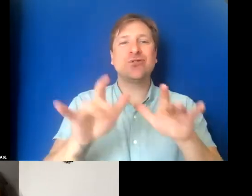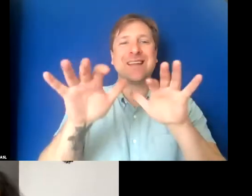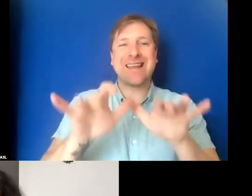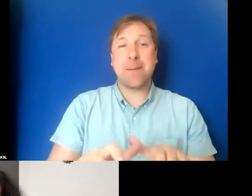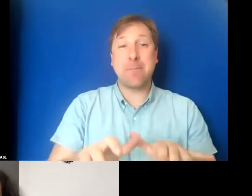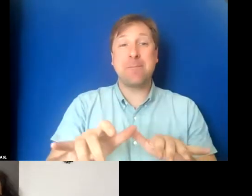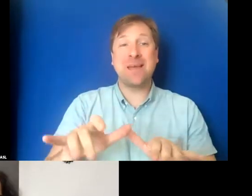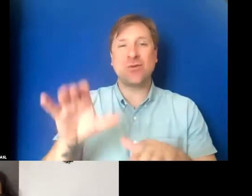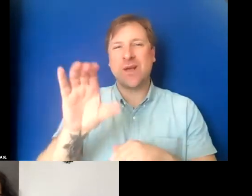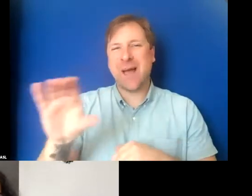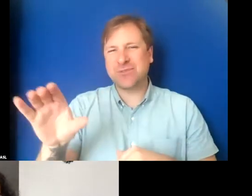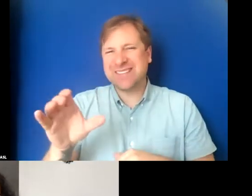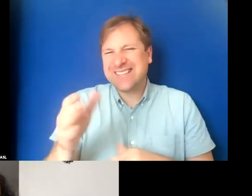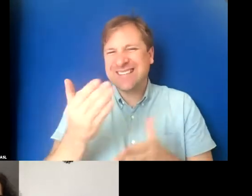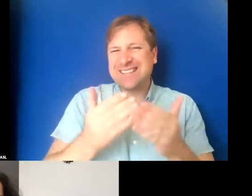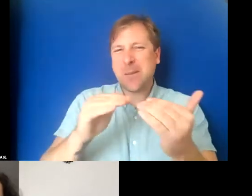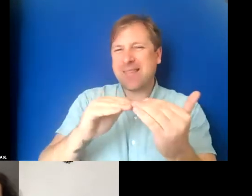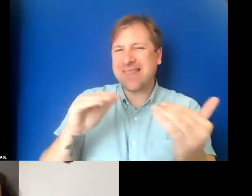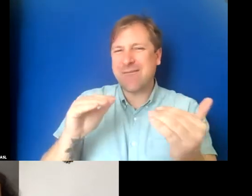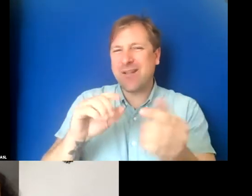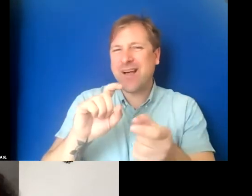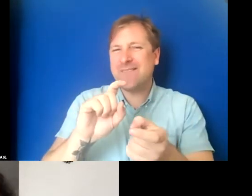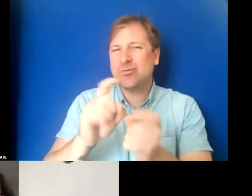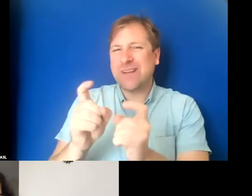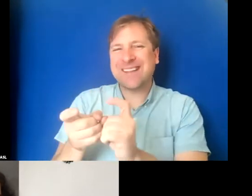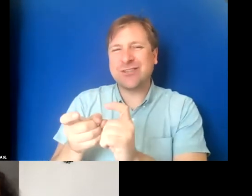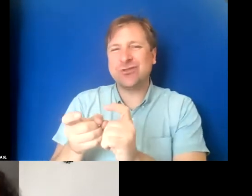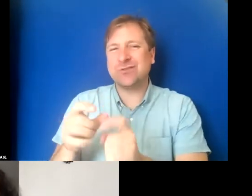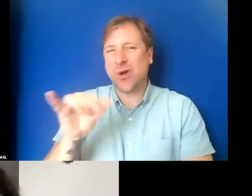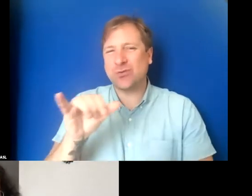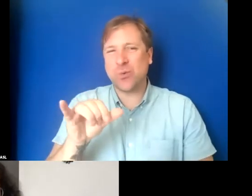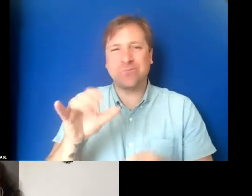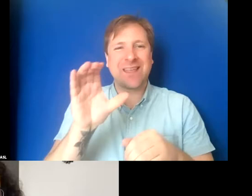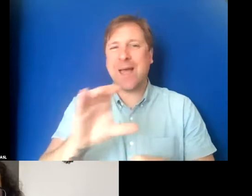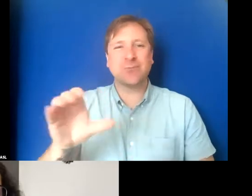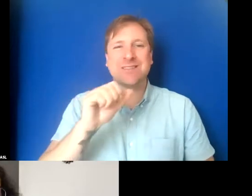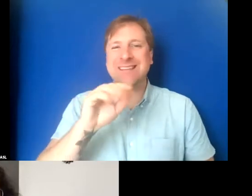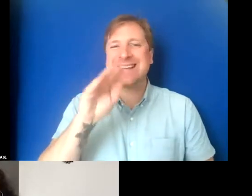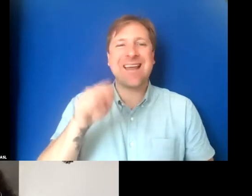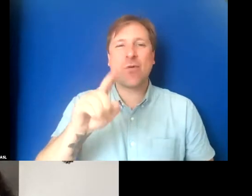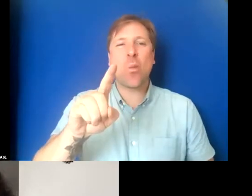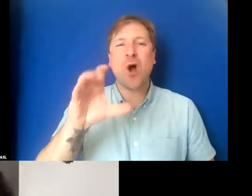there's still some level of translation in that captions can never 100% capture